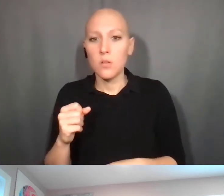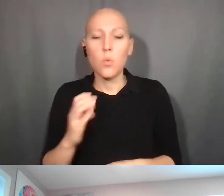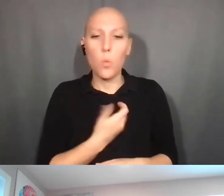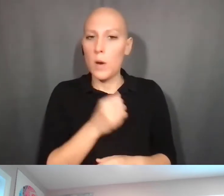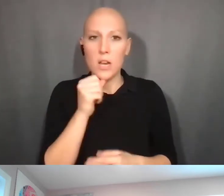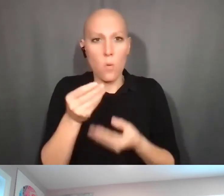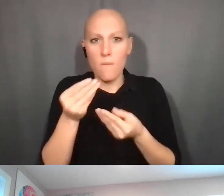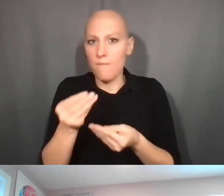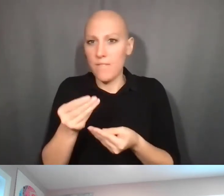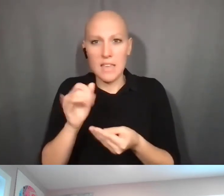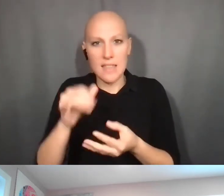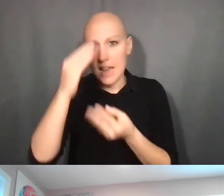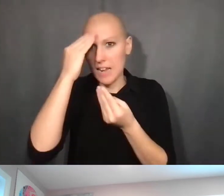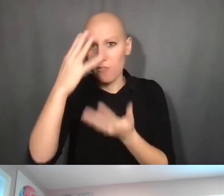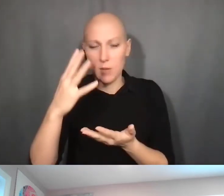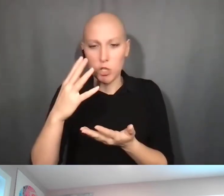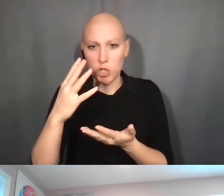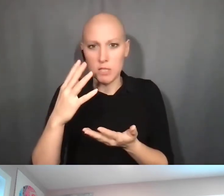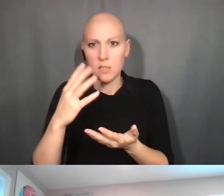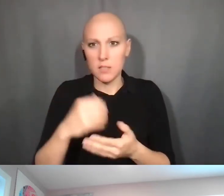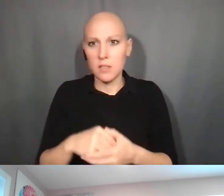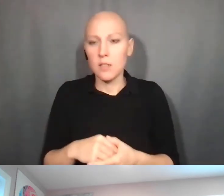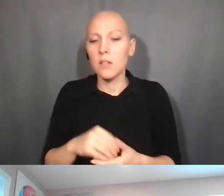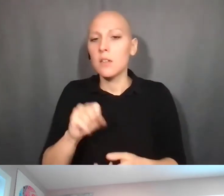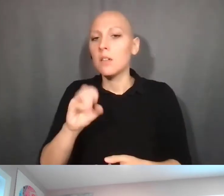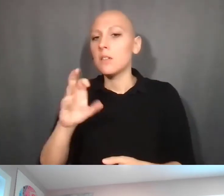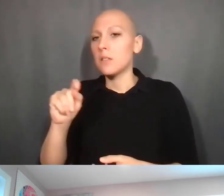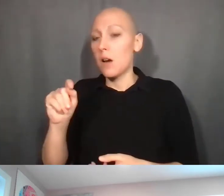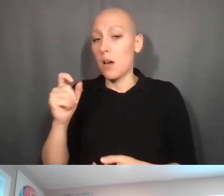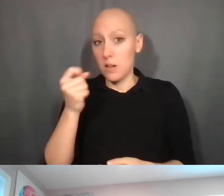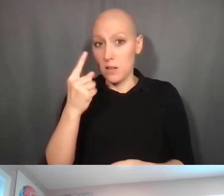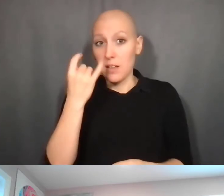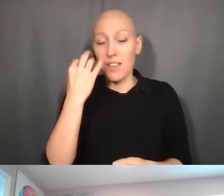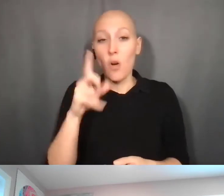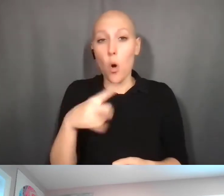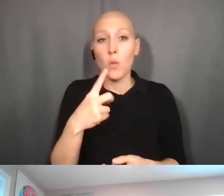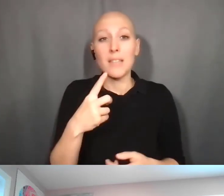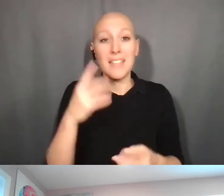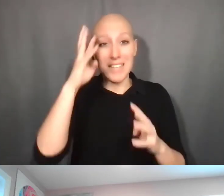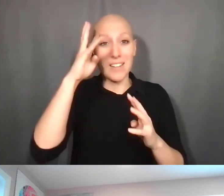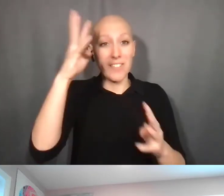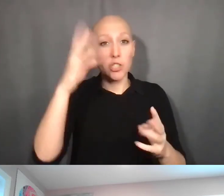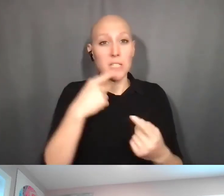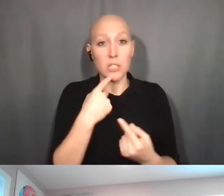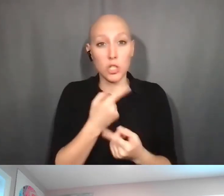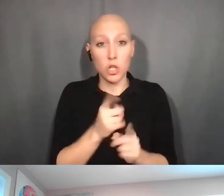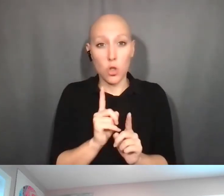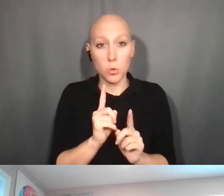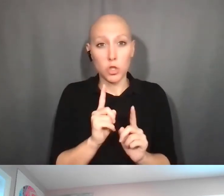If you're only at the invention disclosure stage, that ... Those invention disclosures are not subject to FOIA.